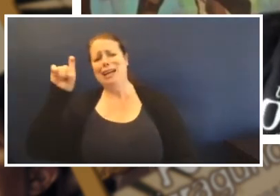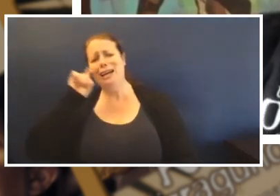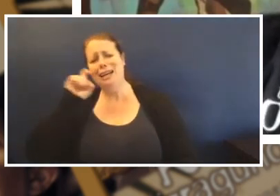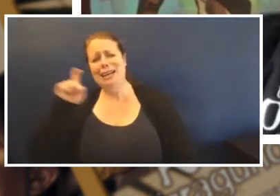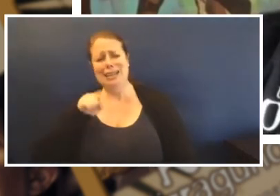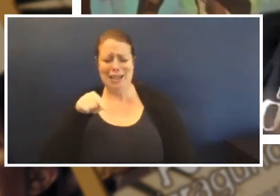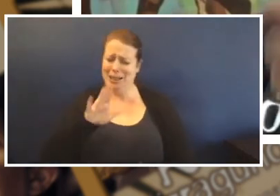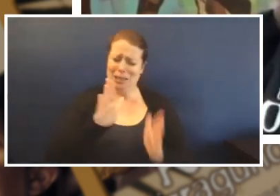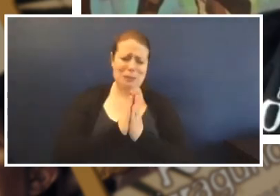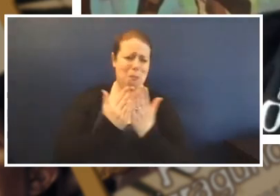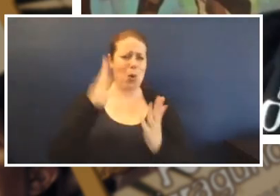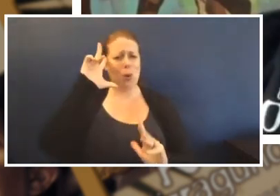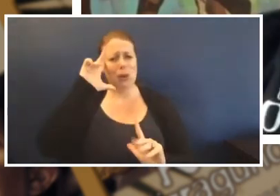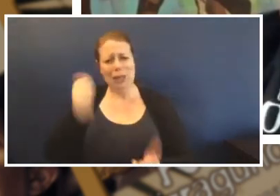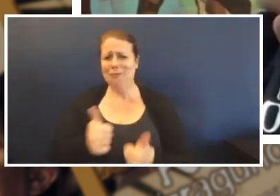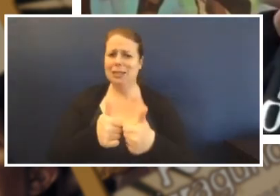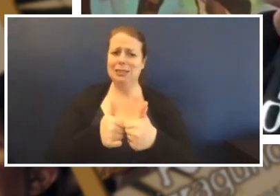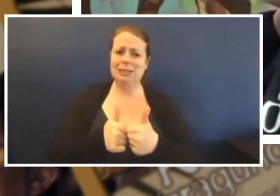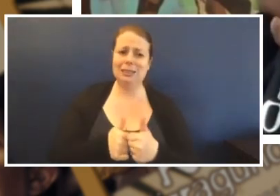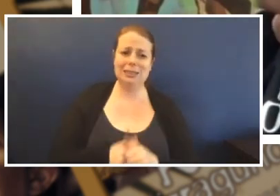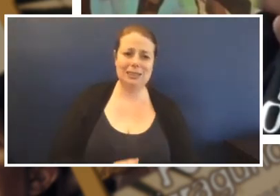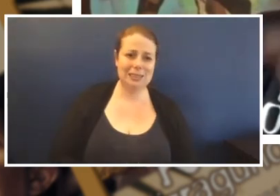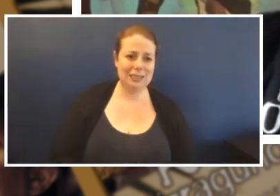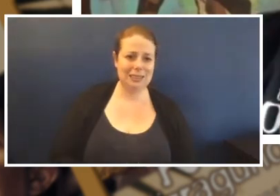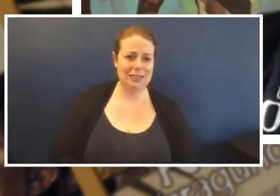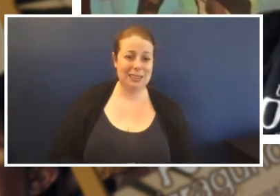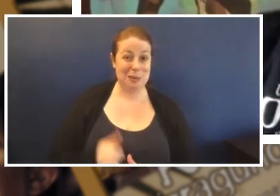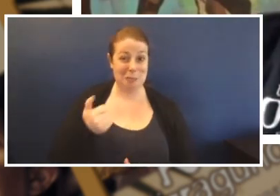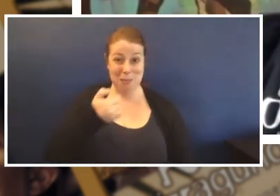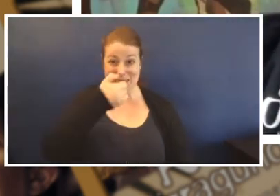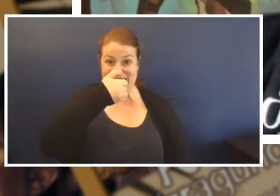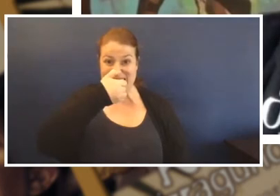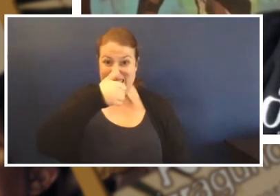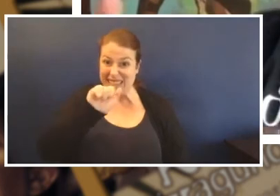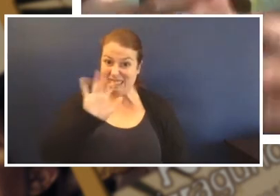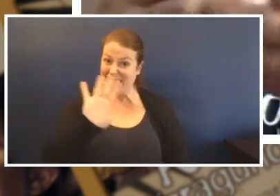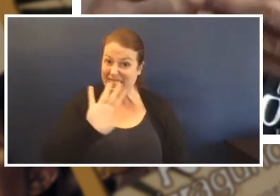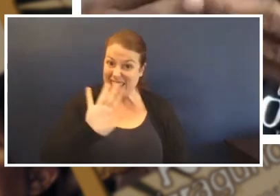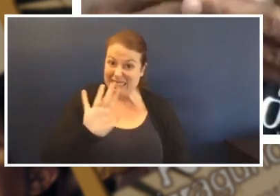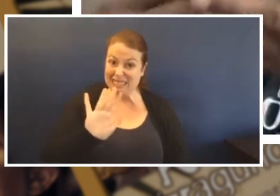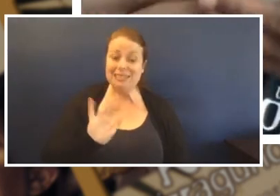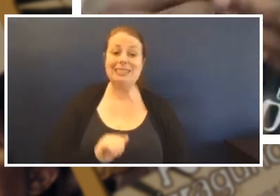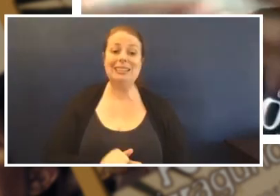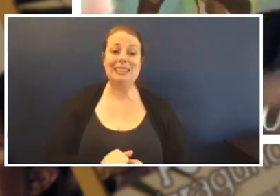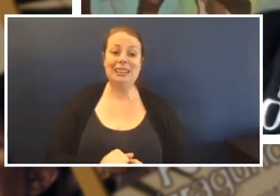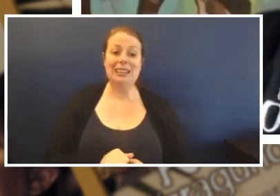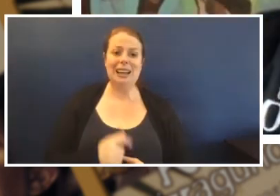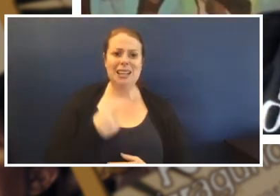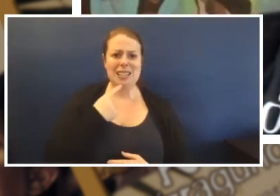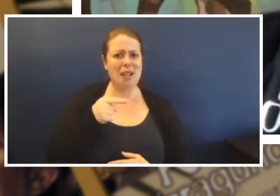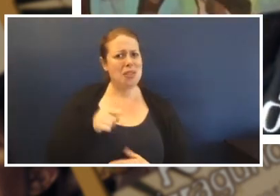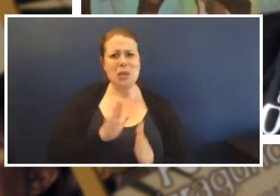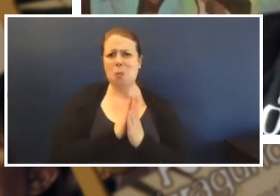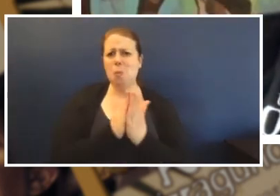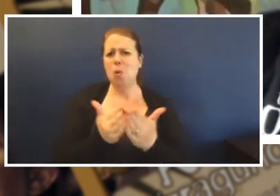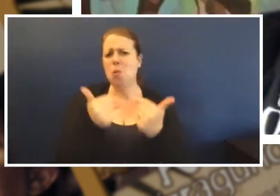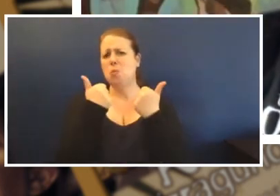And here she was probably in her 60s and then she goes, 'Oh this is really good, this is so funny, this